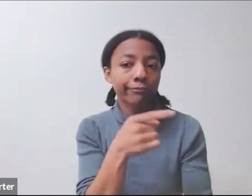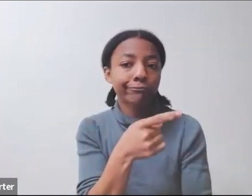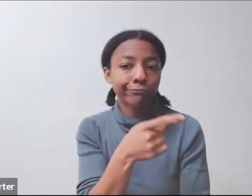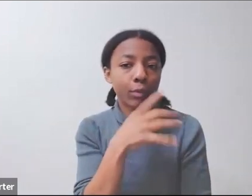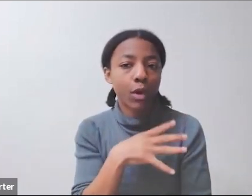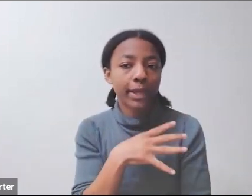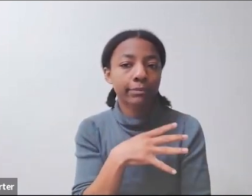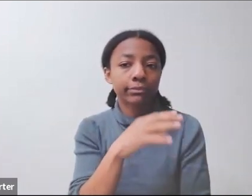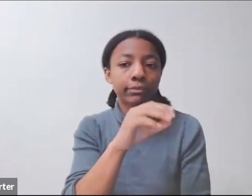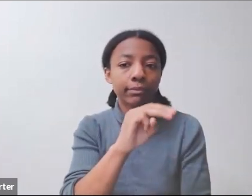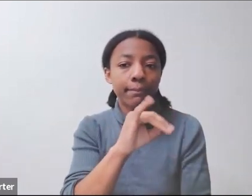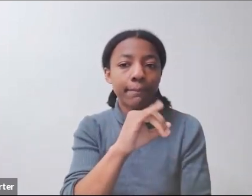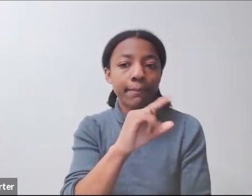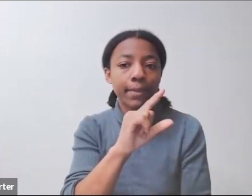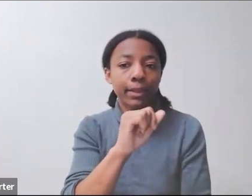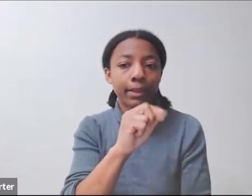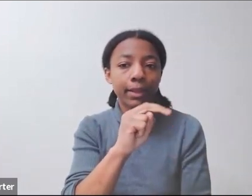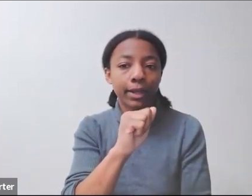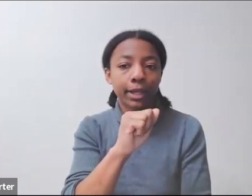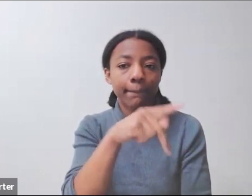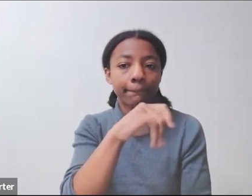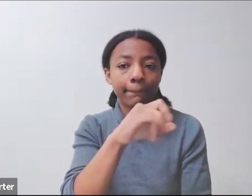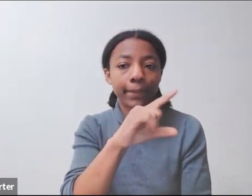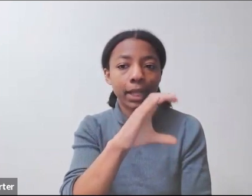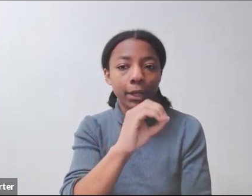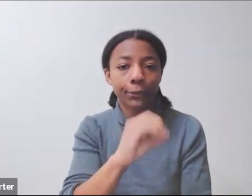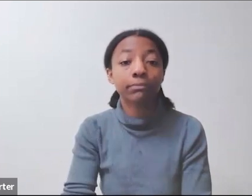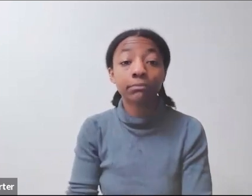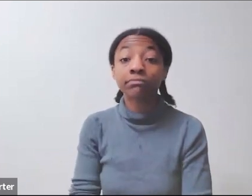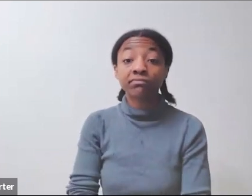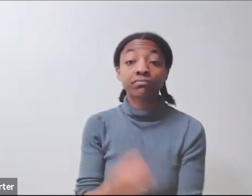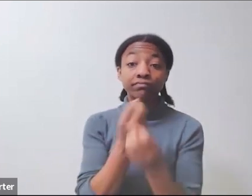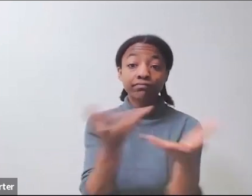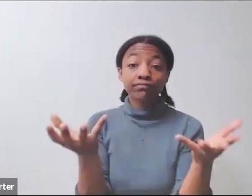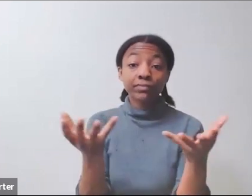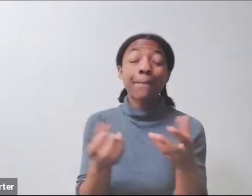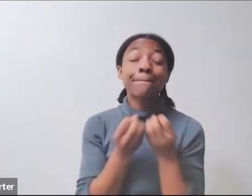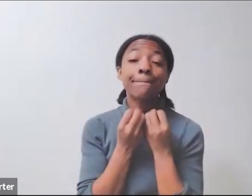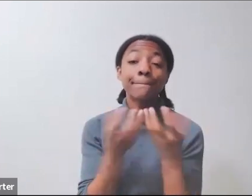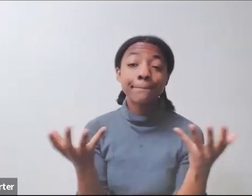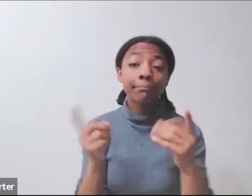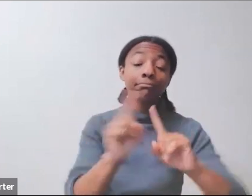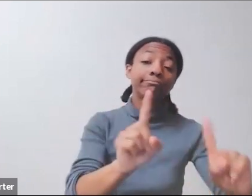there are lots of opportunities to join the US government and specifically global health through consultancies.